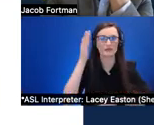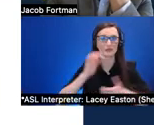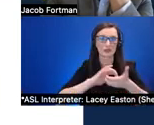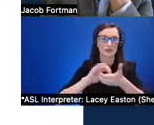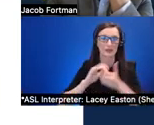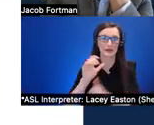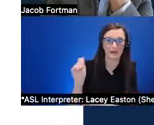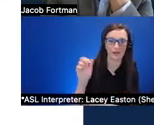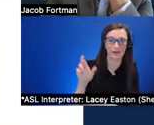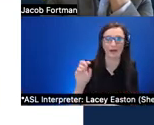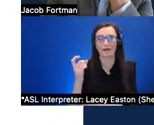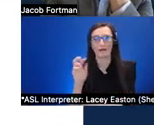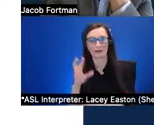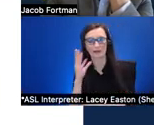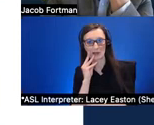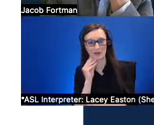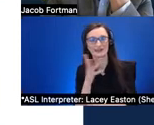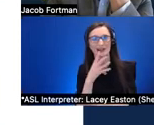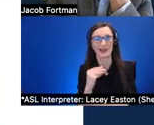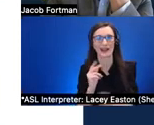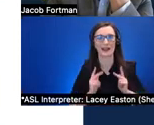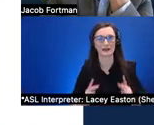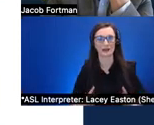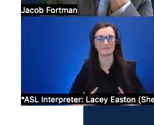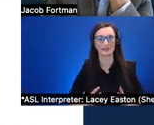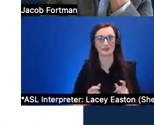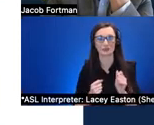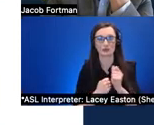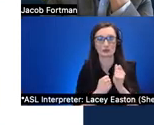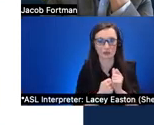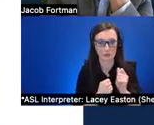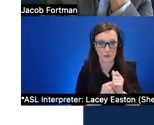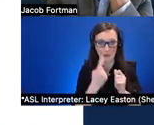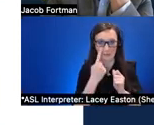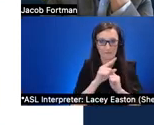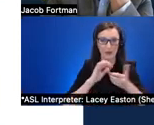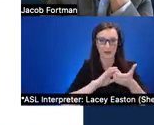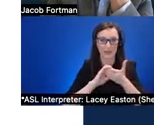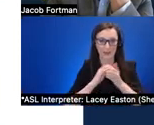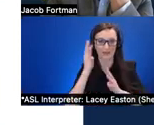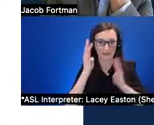as well as physical test support and collaborative creation etc next slide please